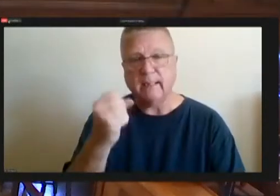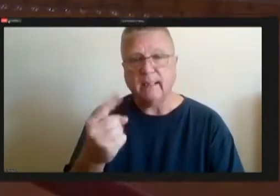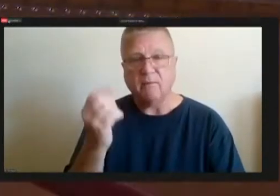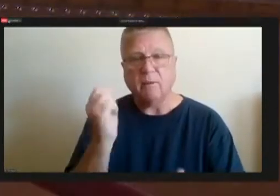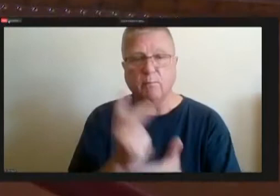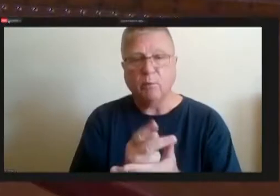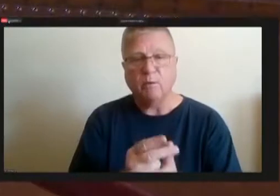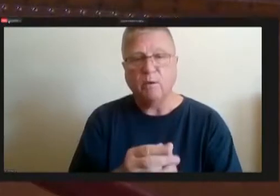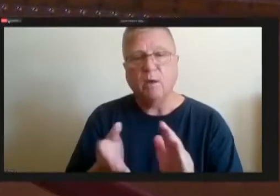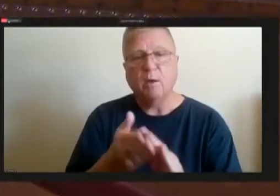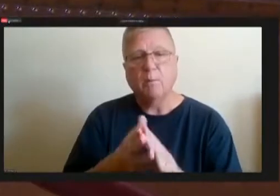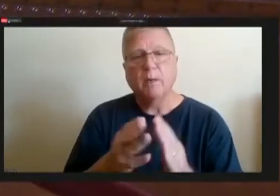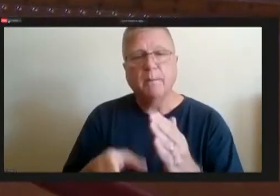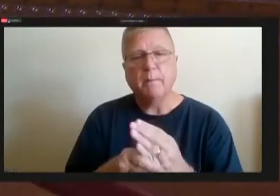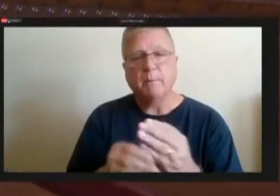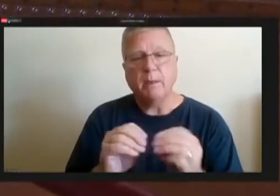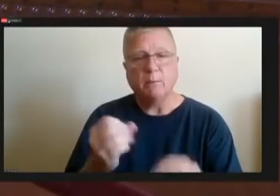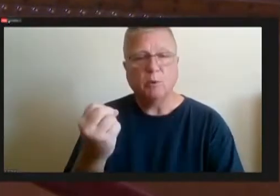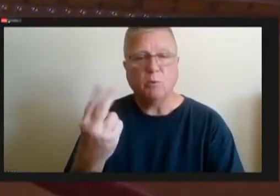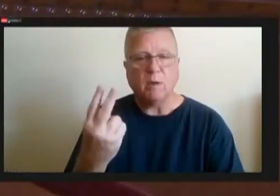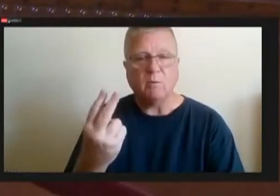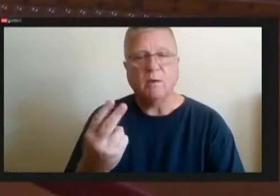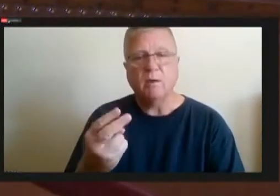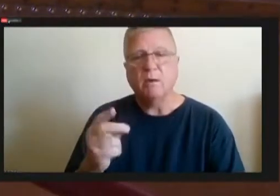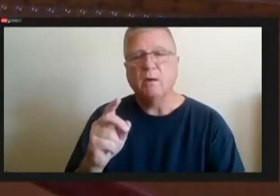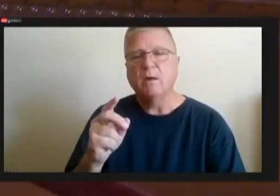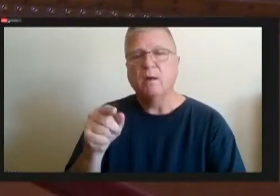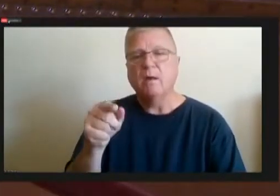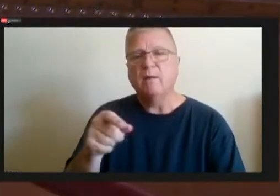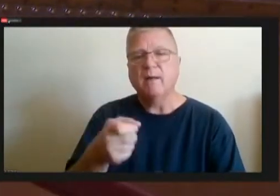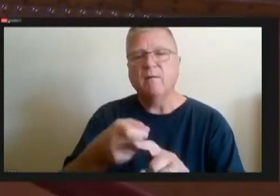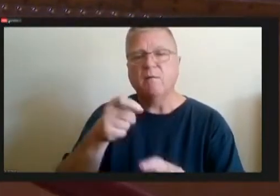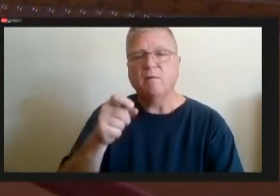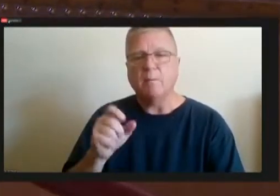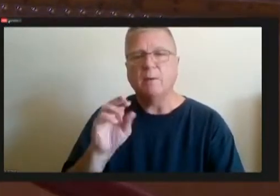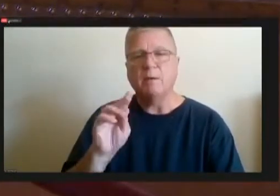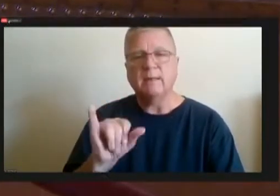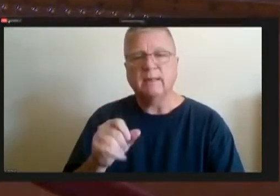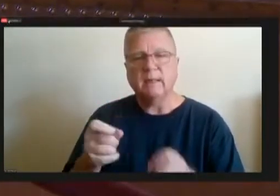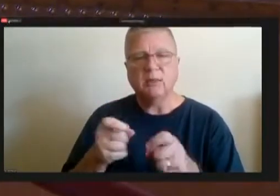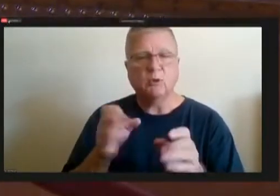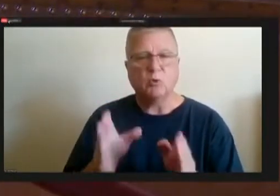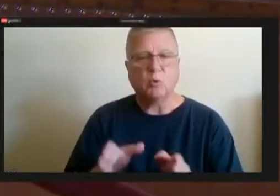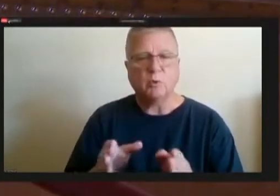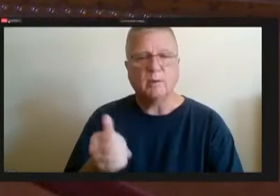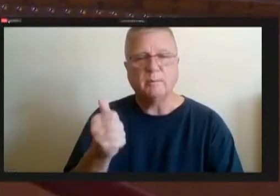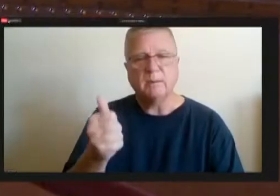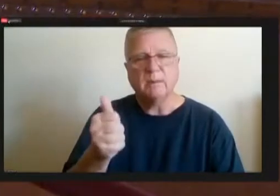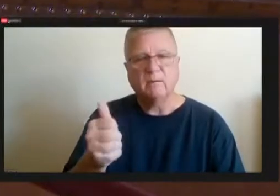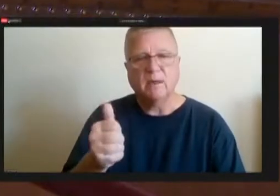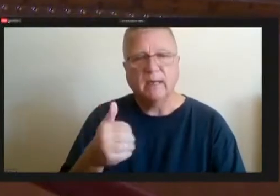operating in them and number comes from the city controller, who had some minor pay grade